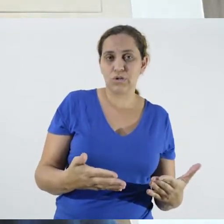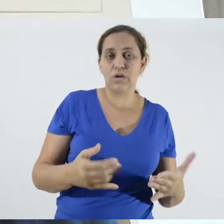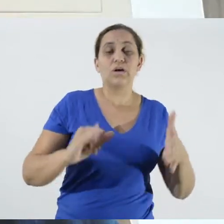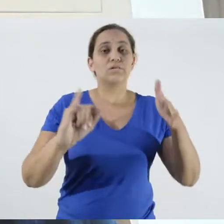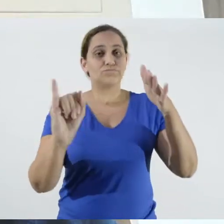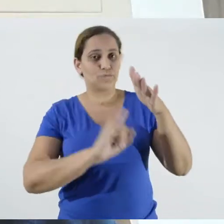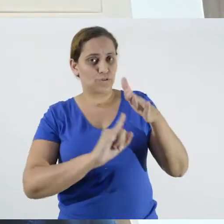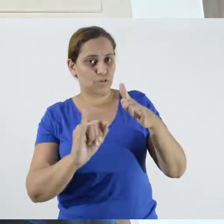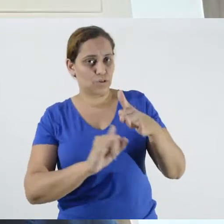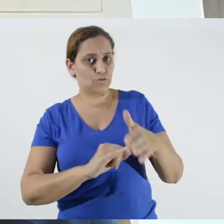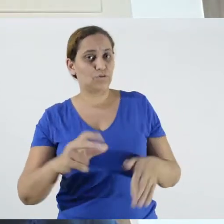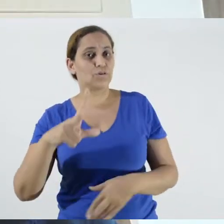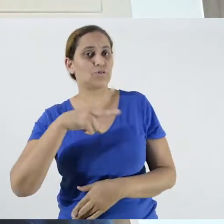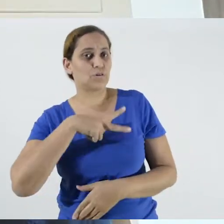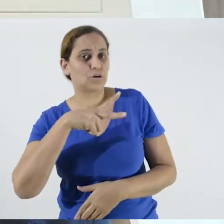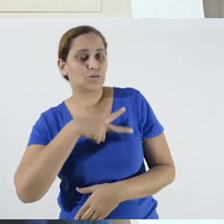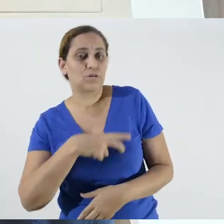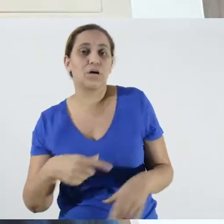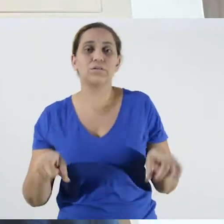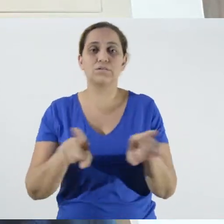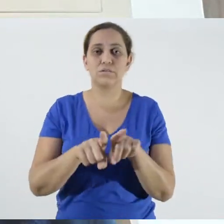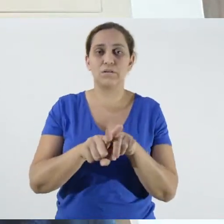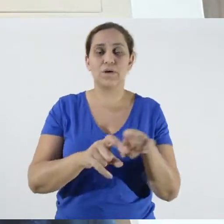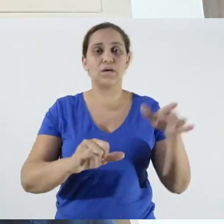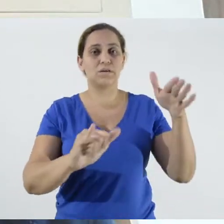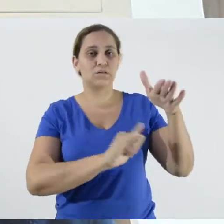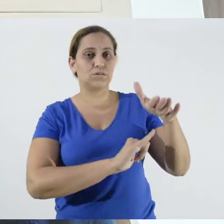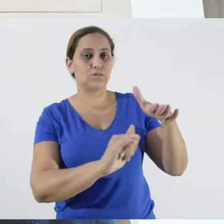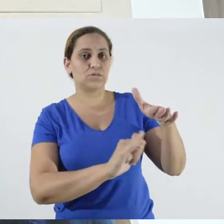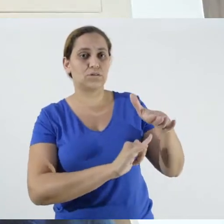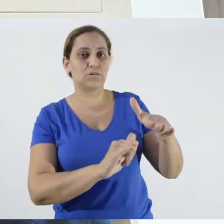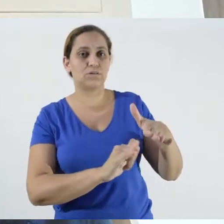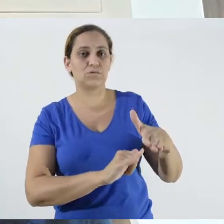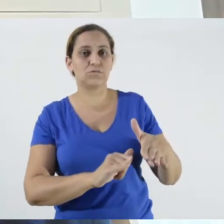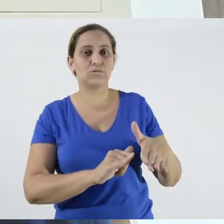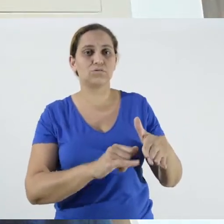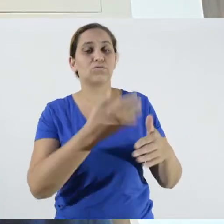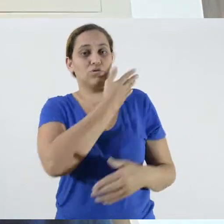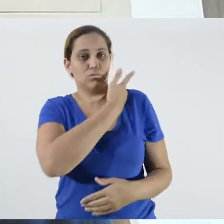government organizations. So we have Freire and Larossa,